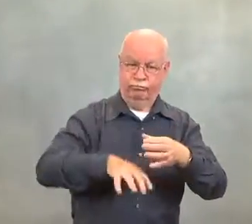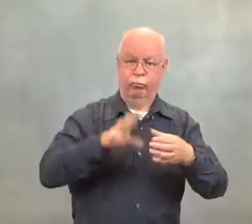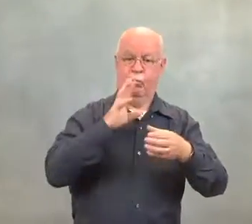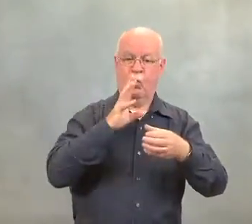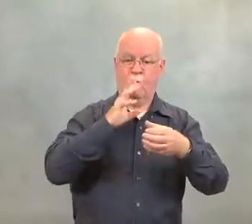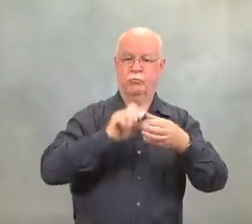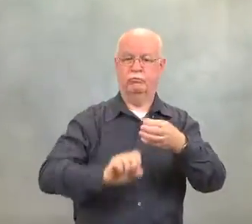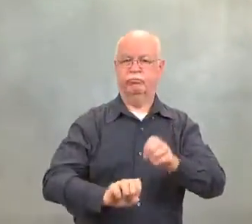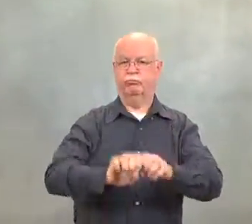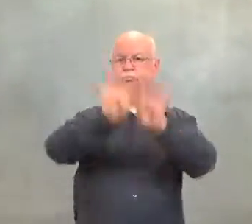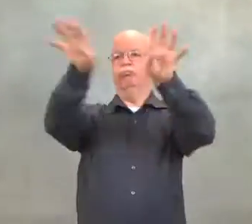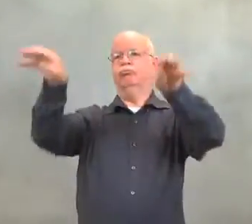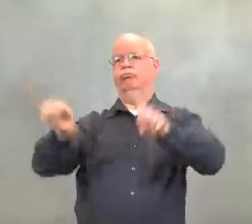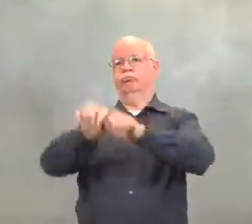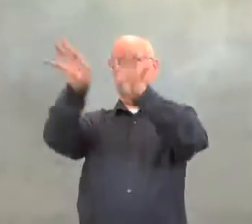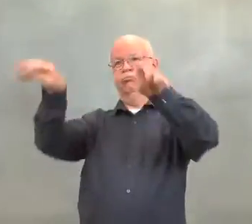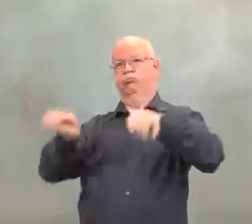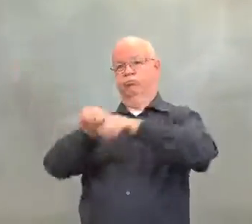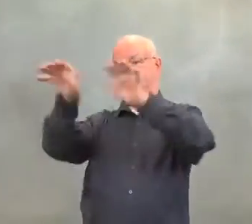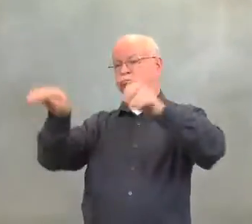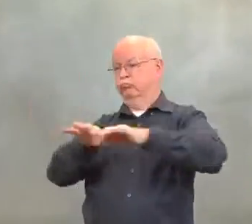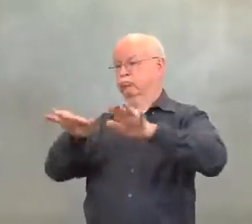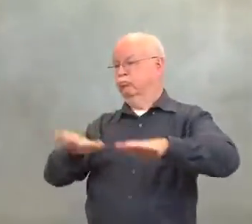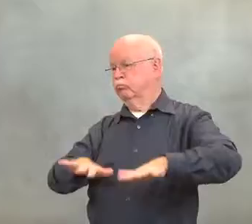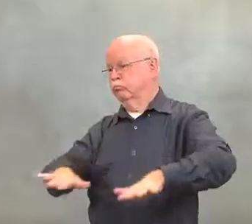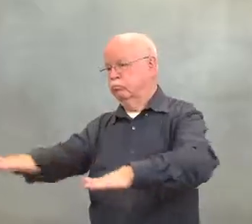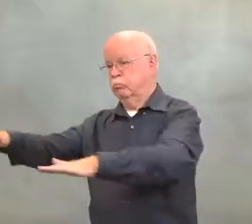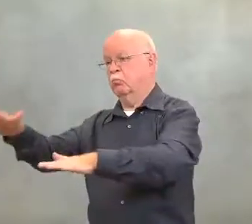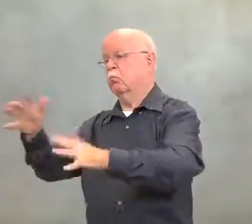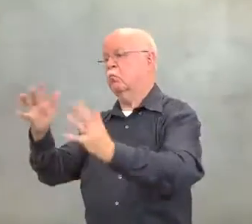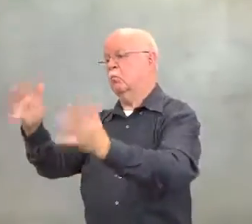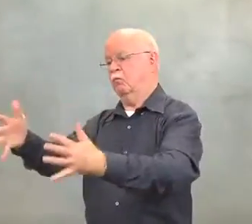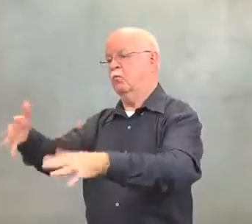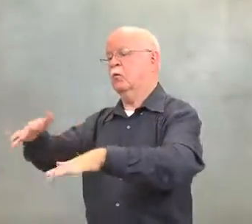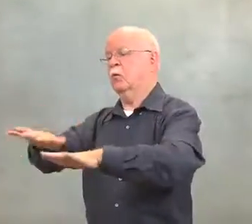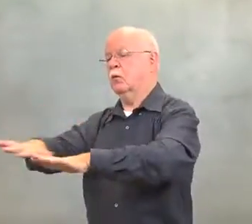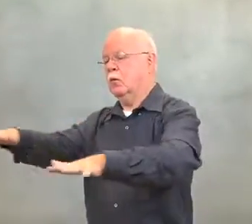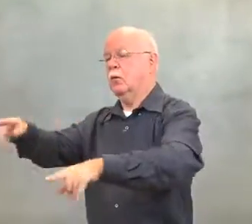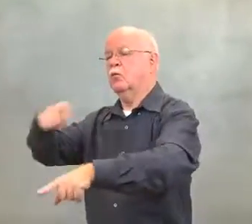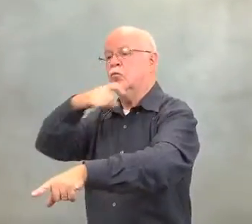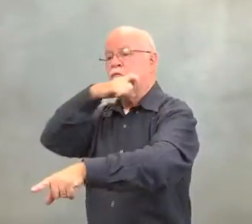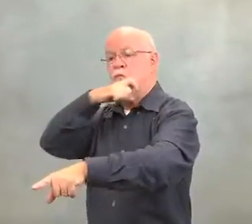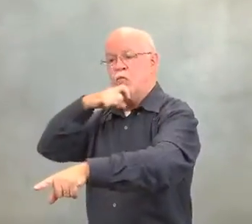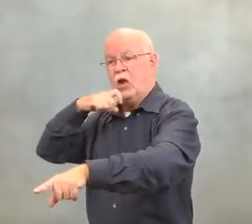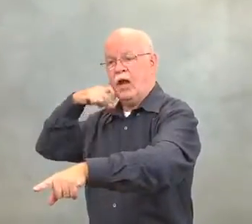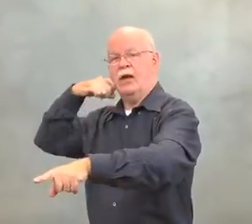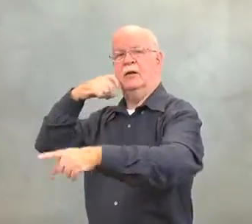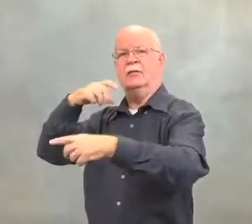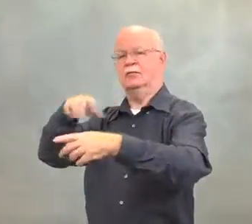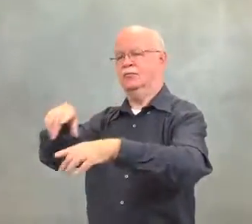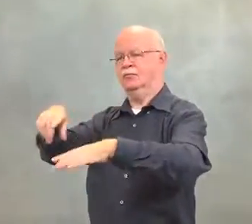which forced the water back out onto the surface, and left to dry.